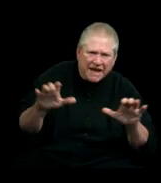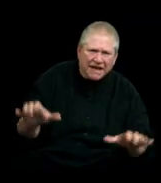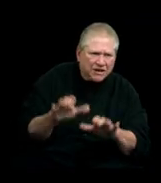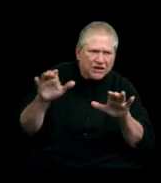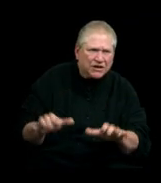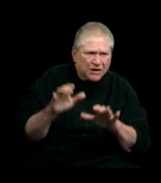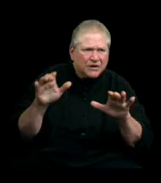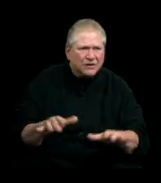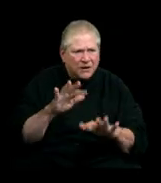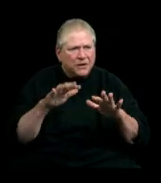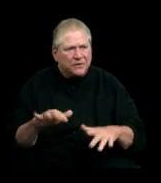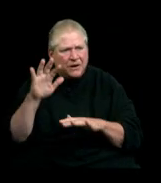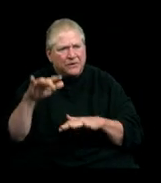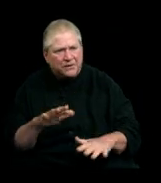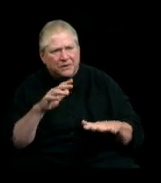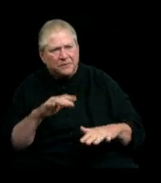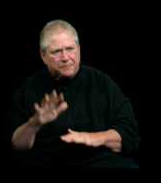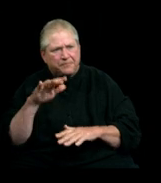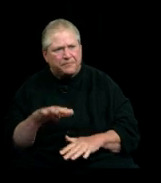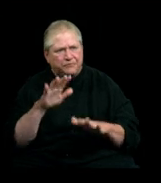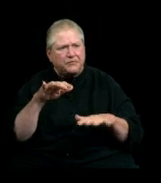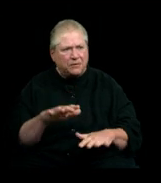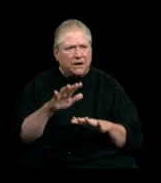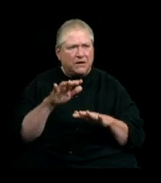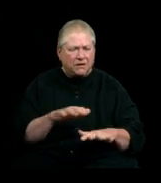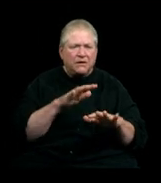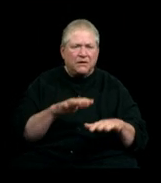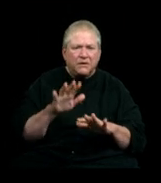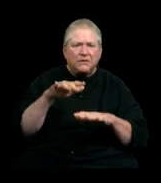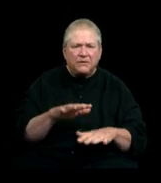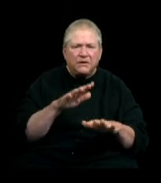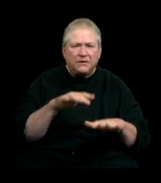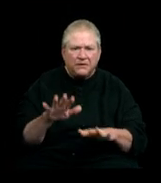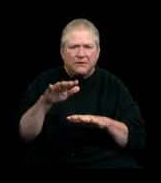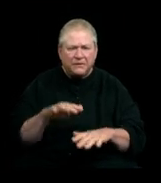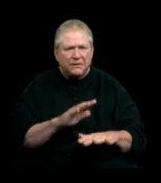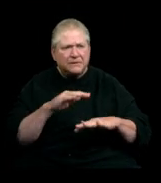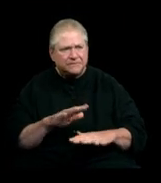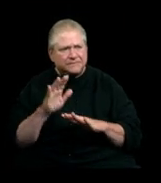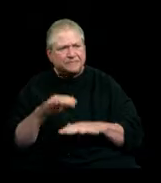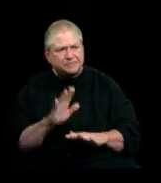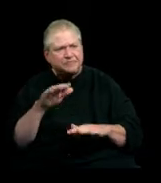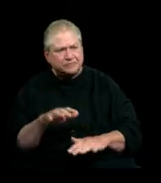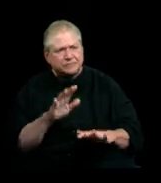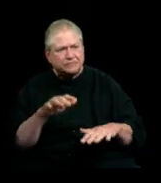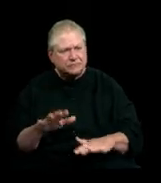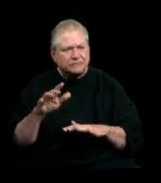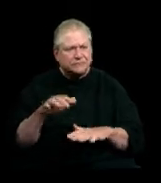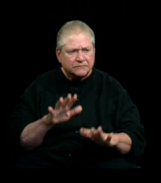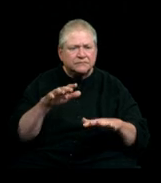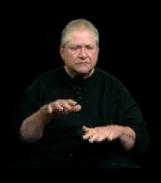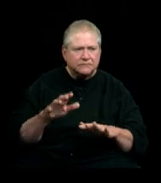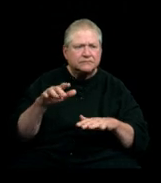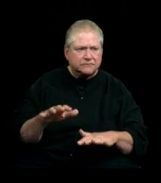waa-ooo